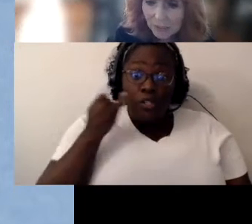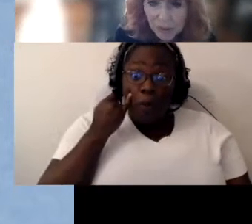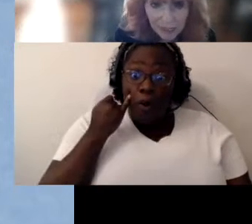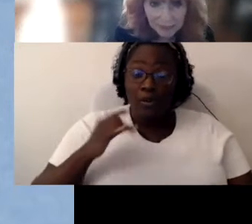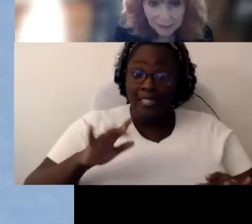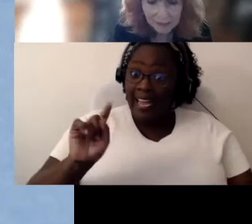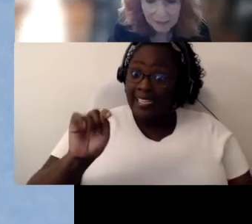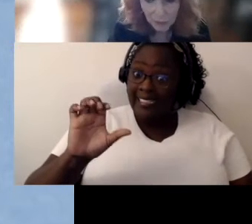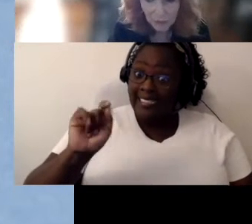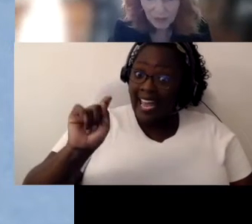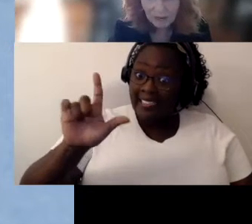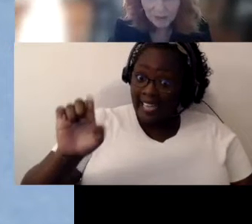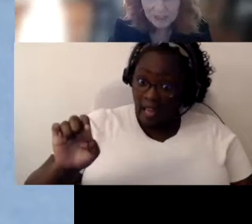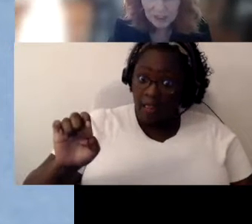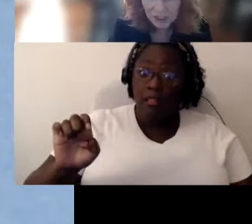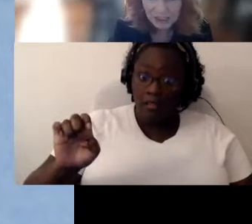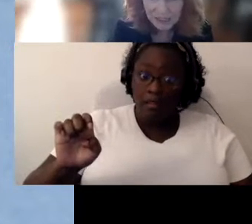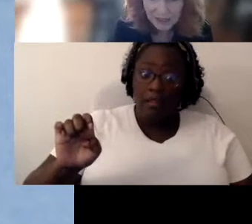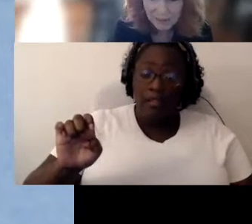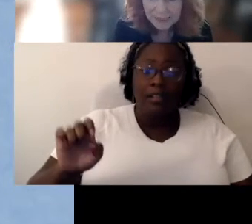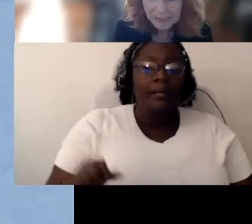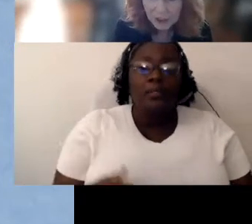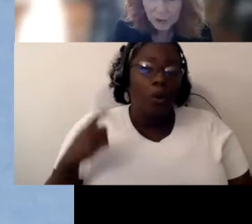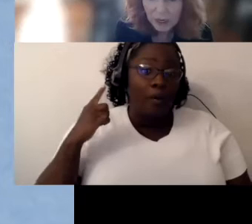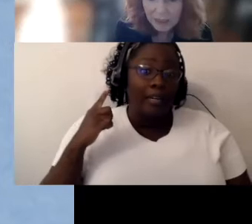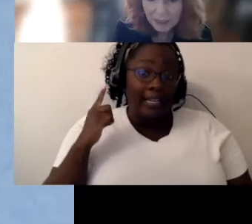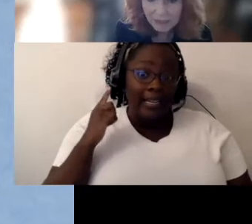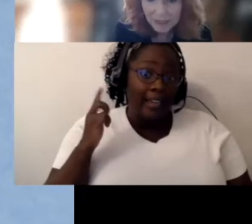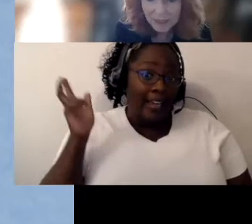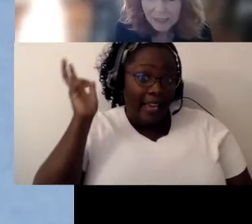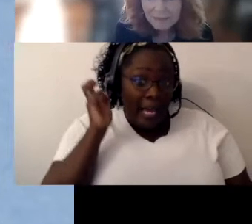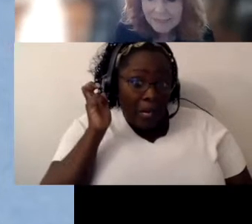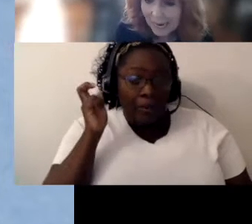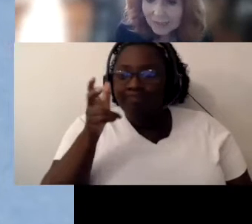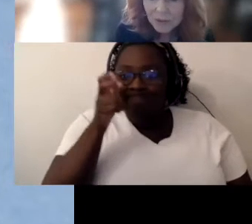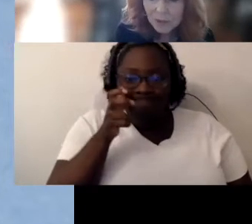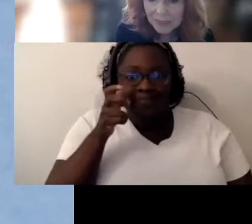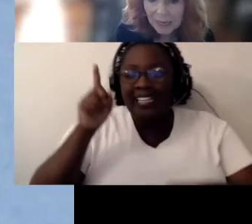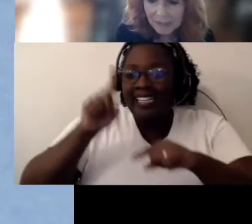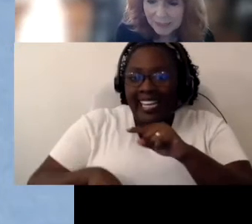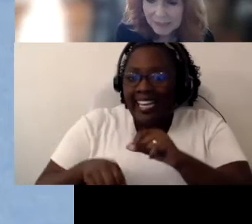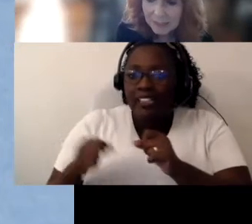modality so with that the vision and hearing being strong enough the tactile modality steps